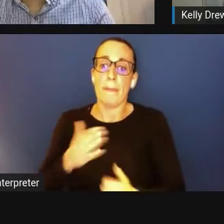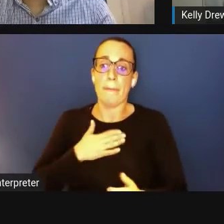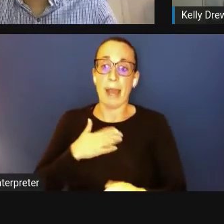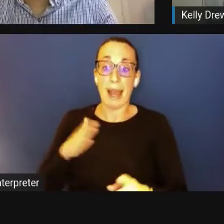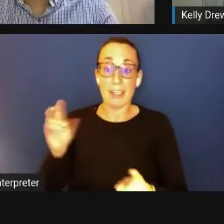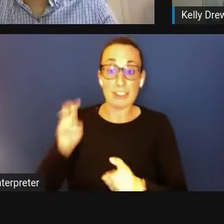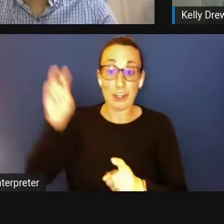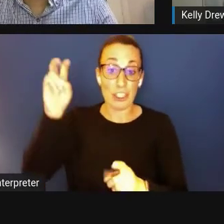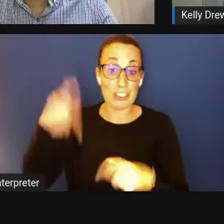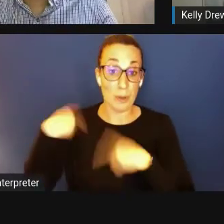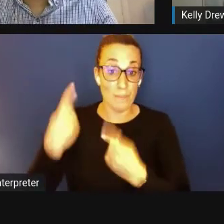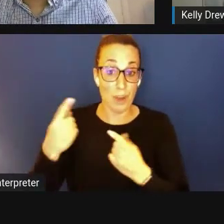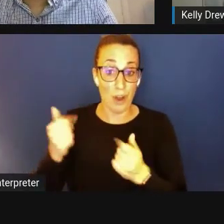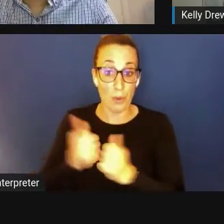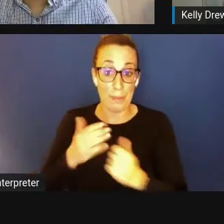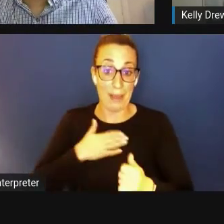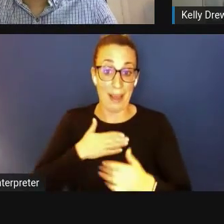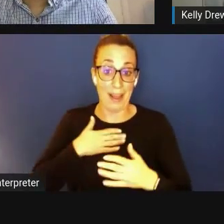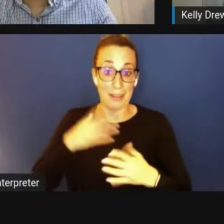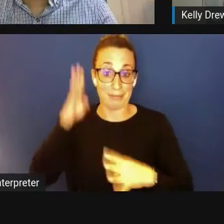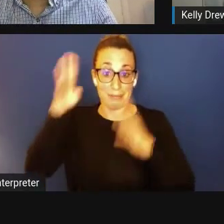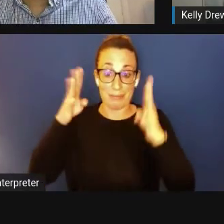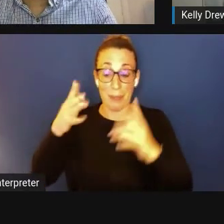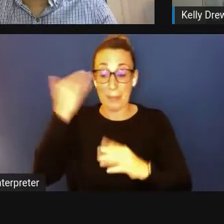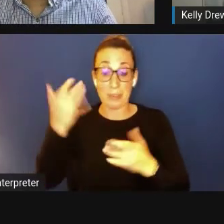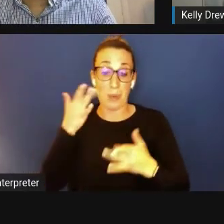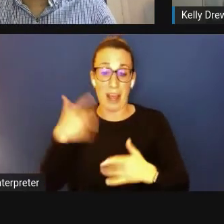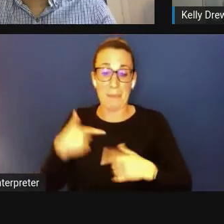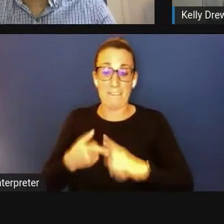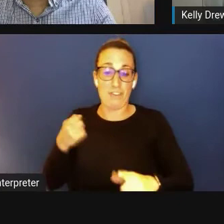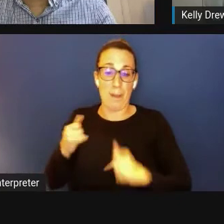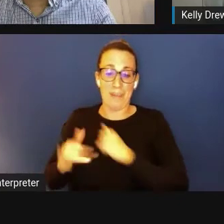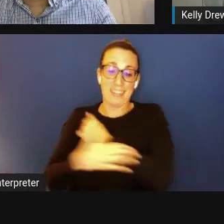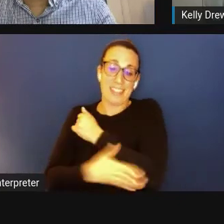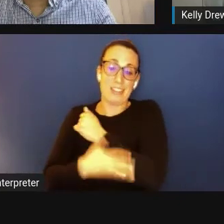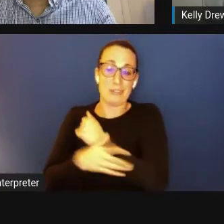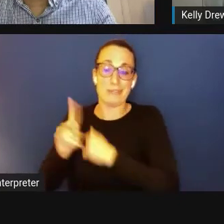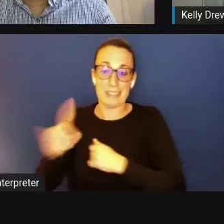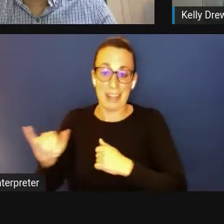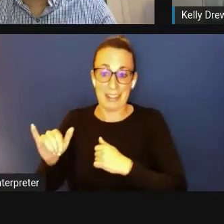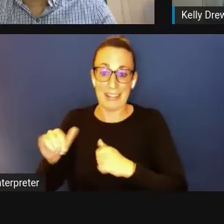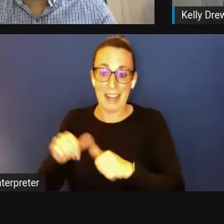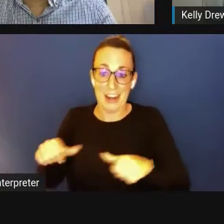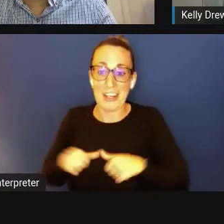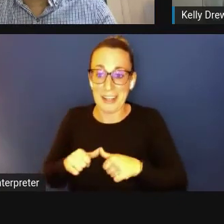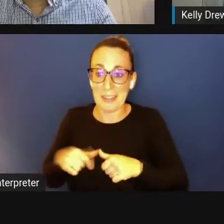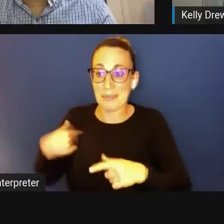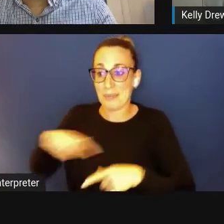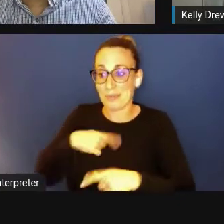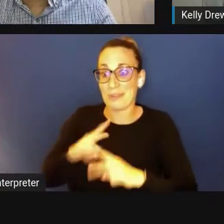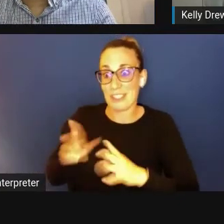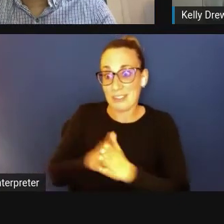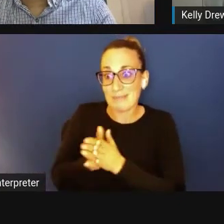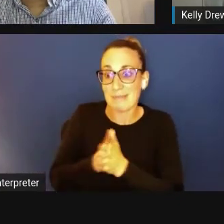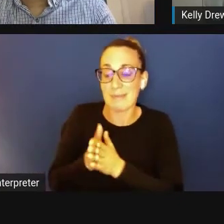I'm originally from a rural Kentucky area, and we are very passionate together about creating more of those opportunities.